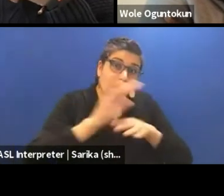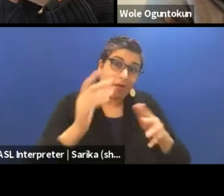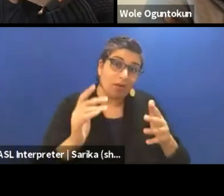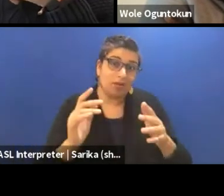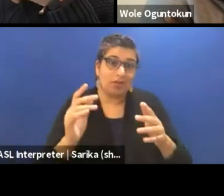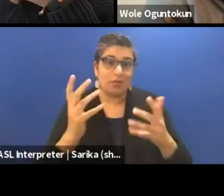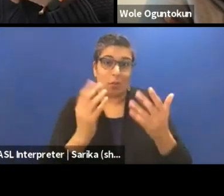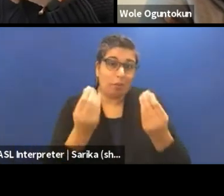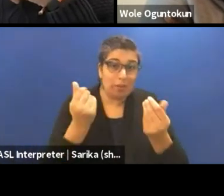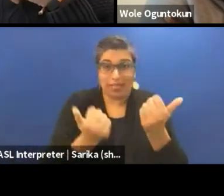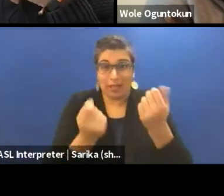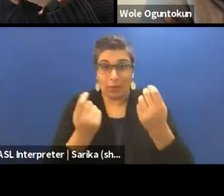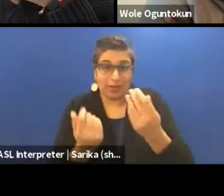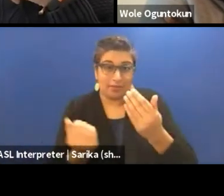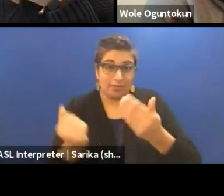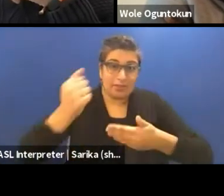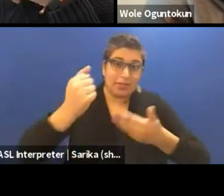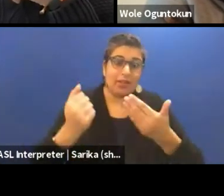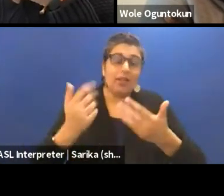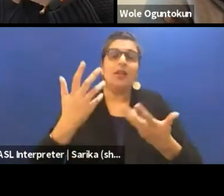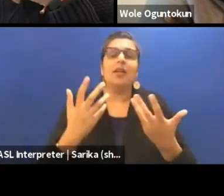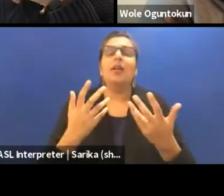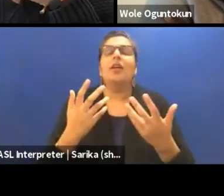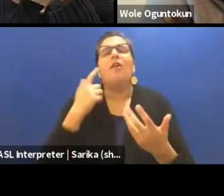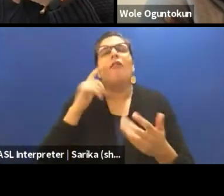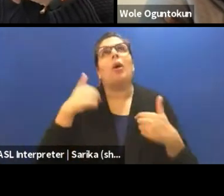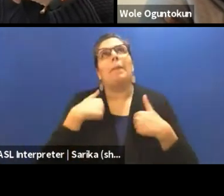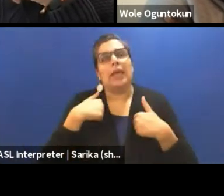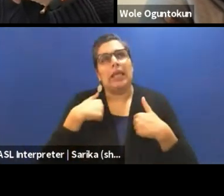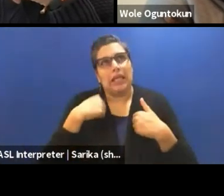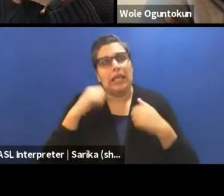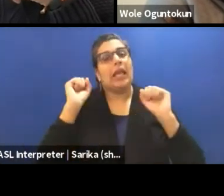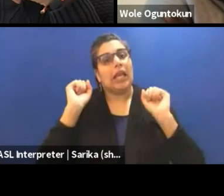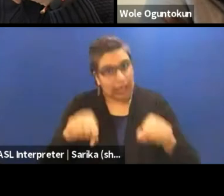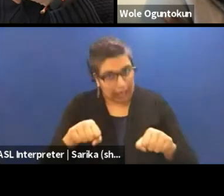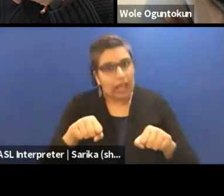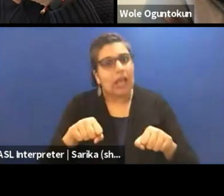So for me, it can be done but it's also contextual